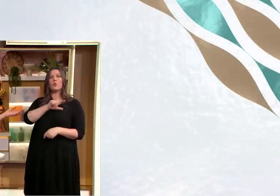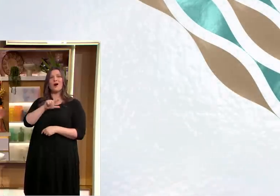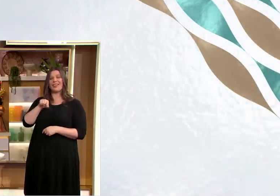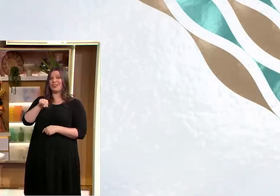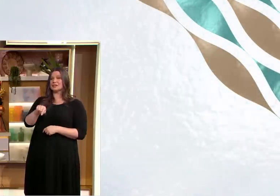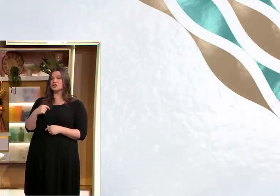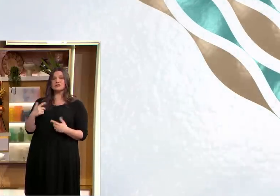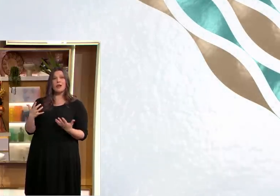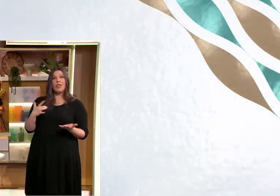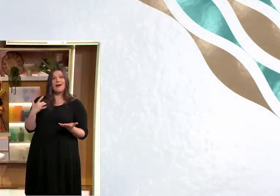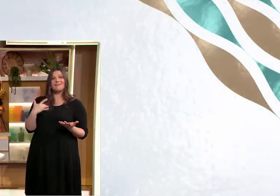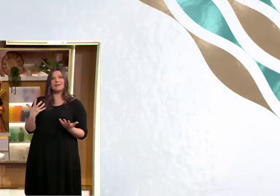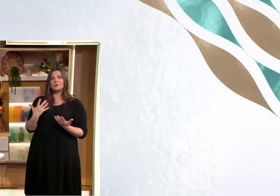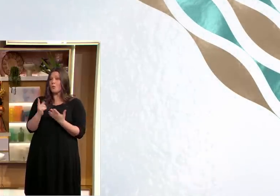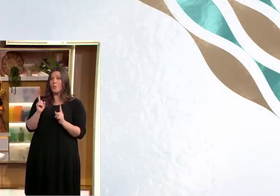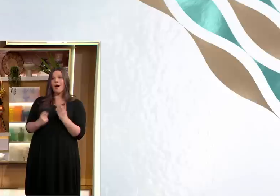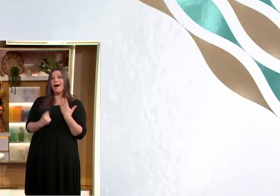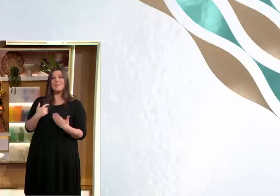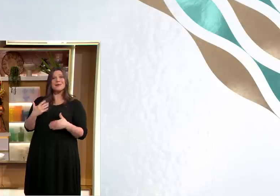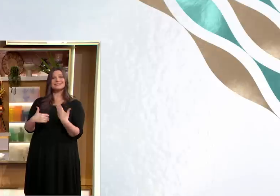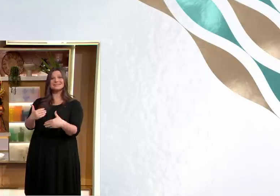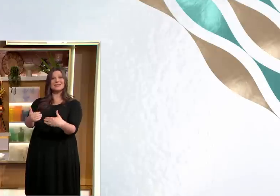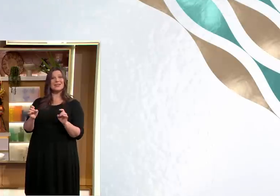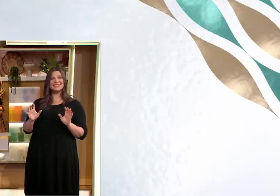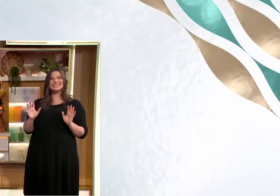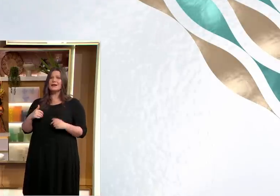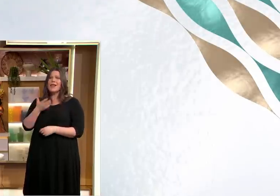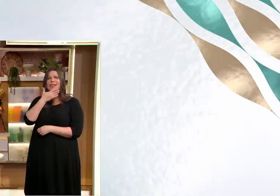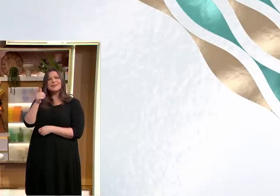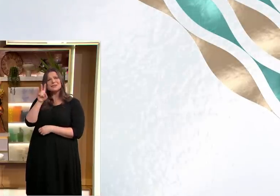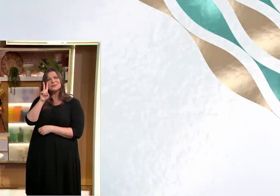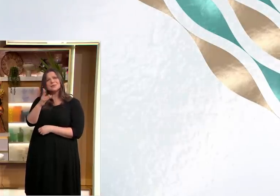absolutely absolutely yeah indeed thank you so much thank you very much thank you